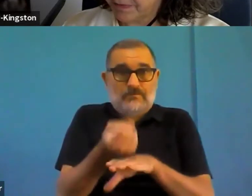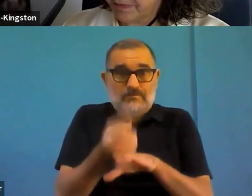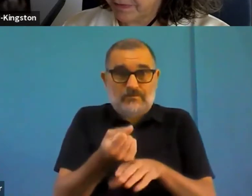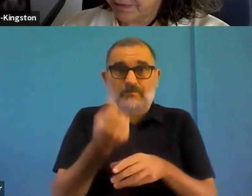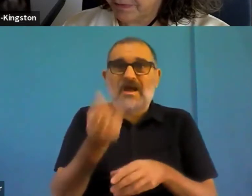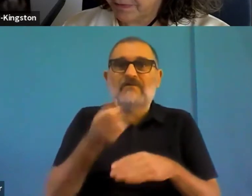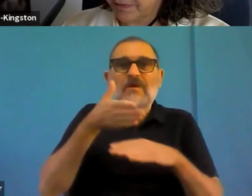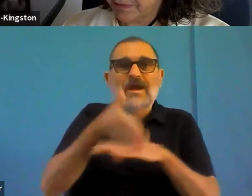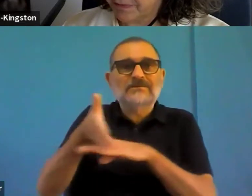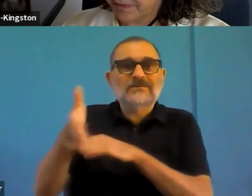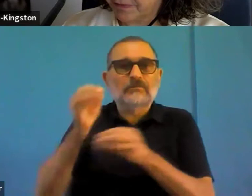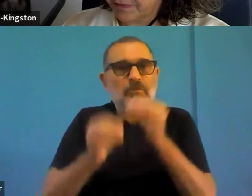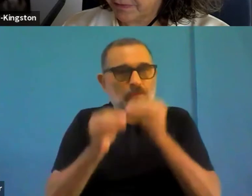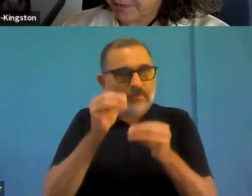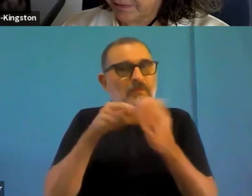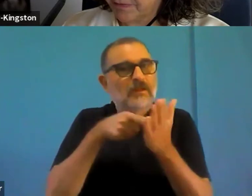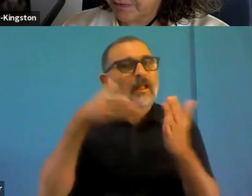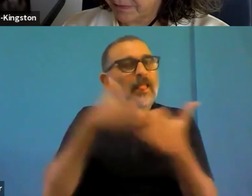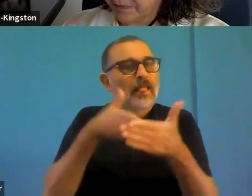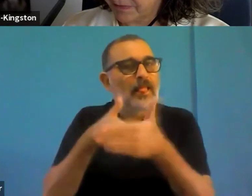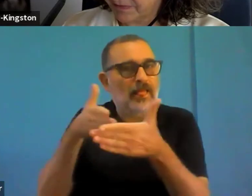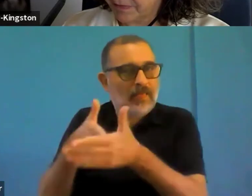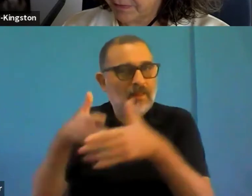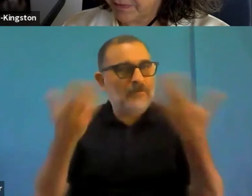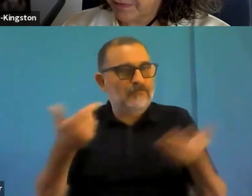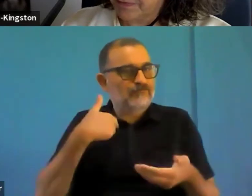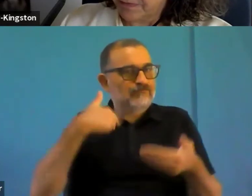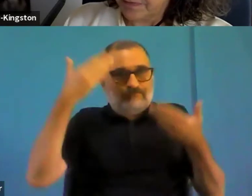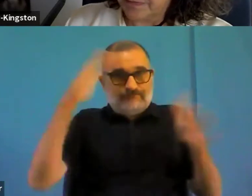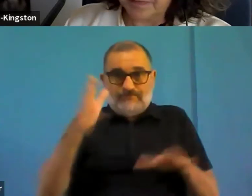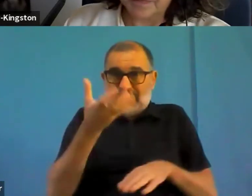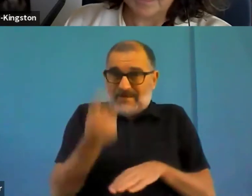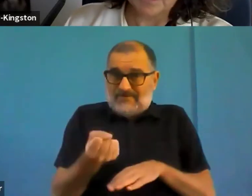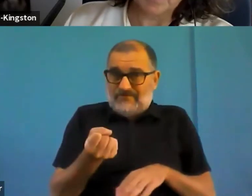help the technicians to search it out, because you don't know who to talk to.